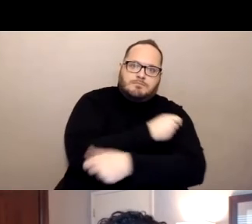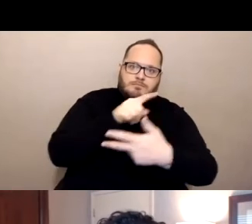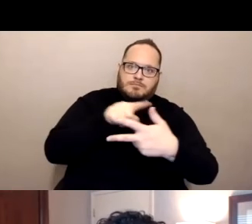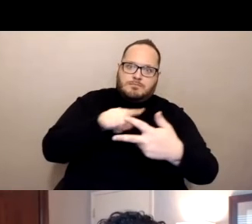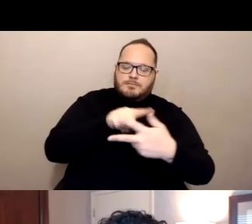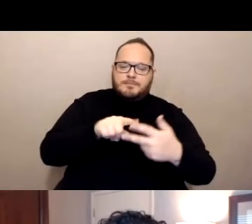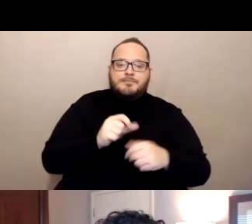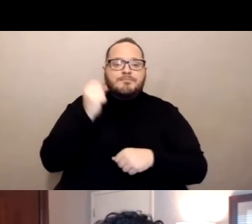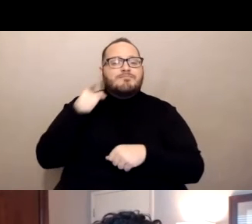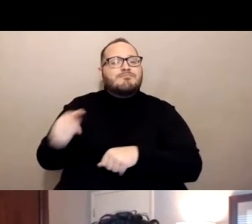And it's considered adenovirus